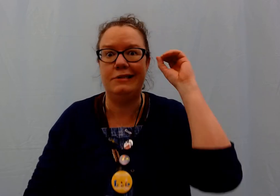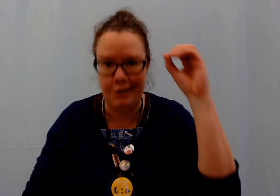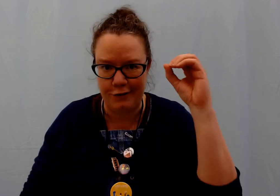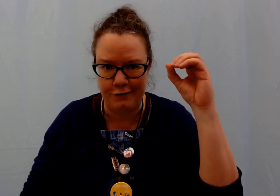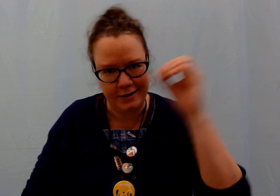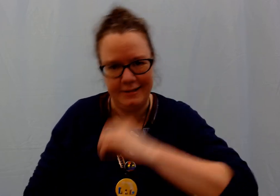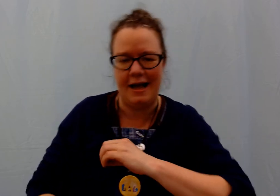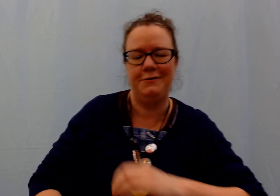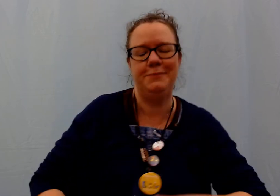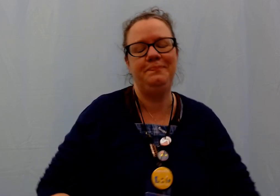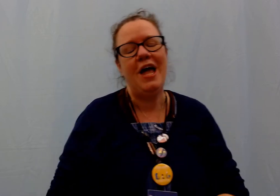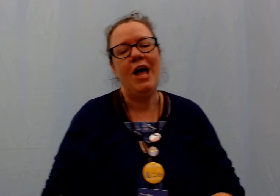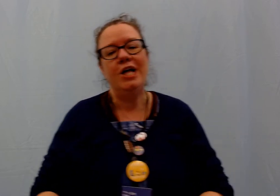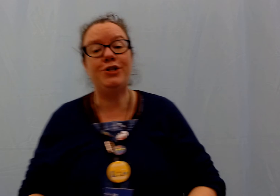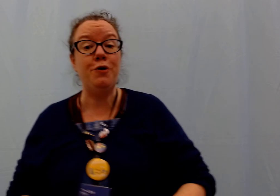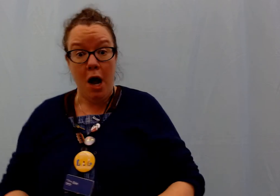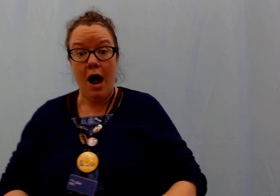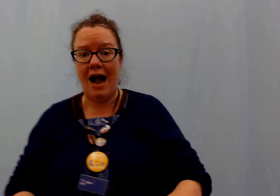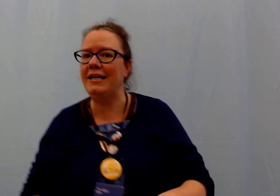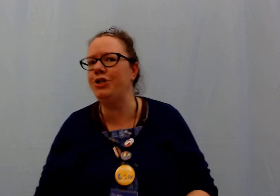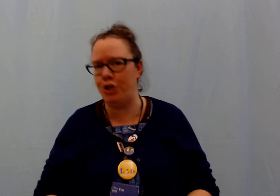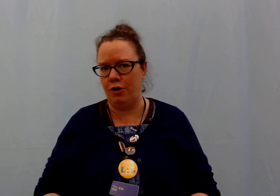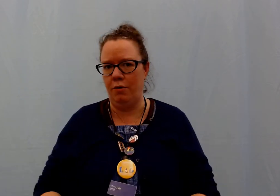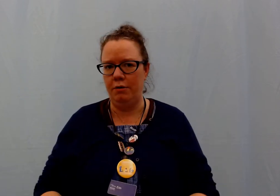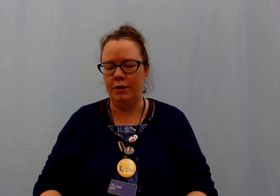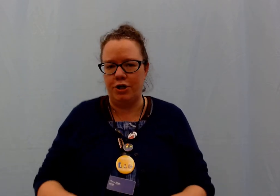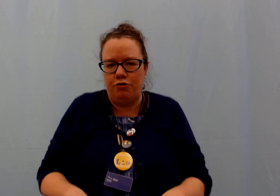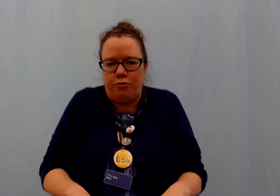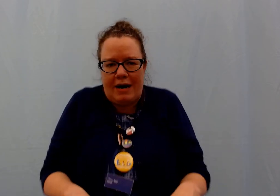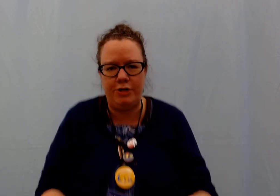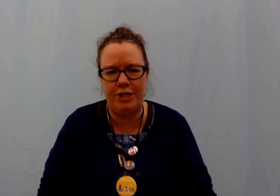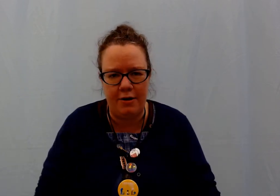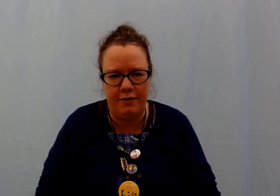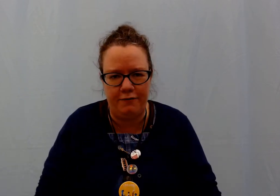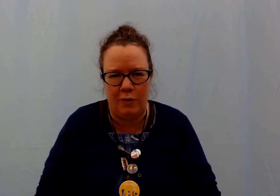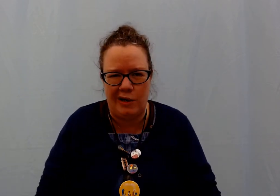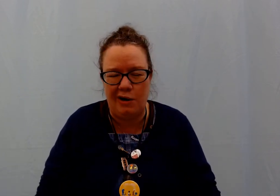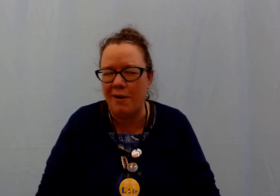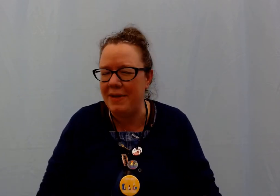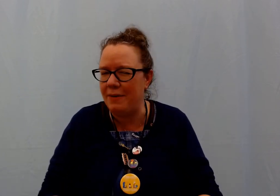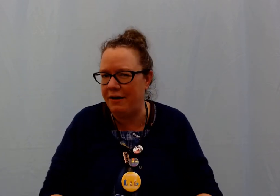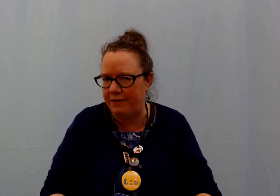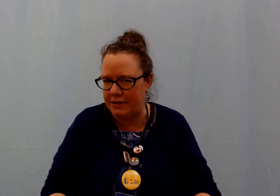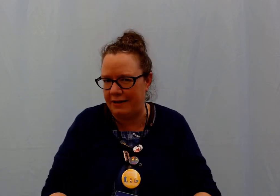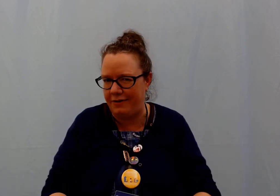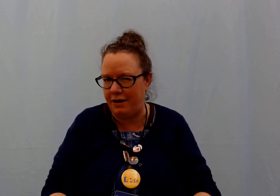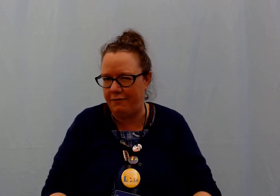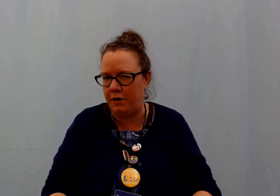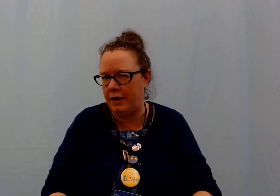zero frogs left. So I need you to crouch down on the floor or maybe if it's safe enough on the